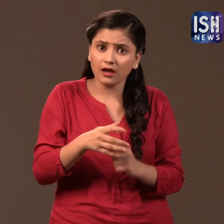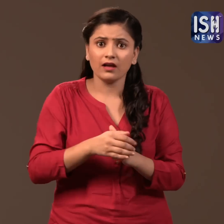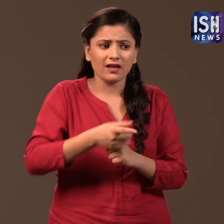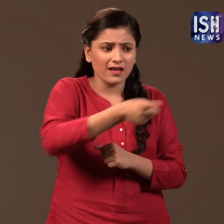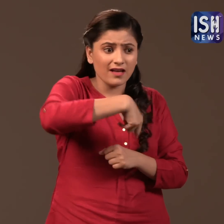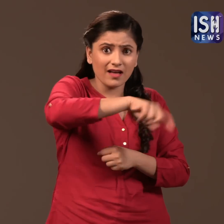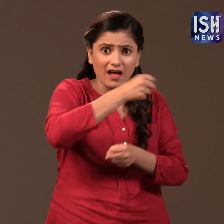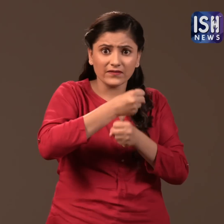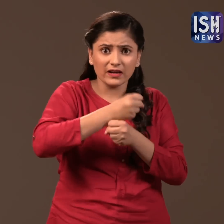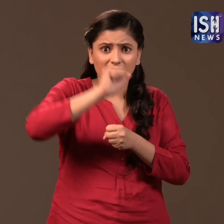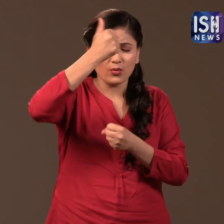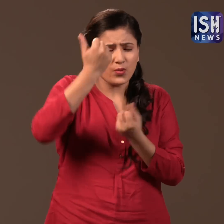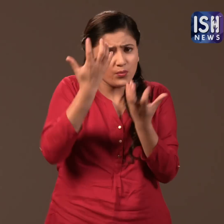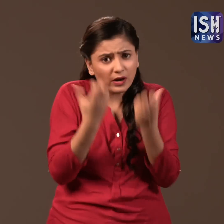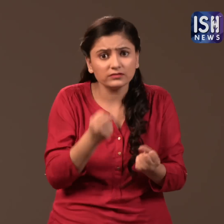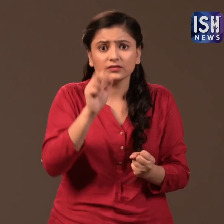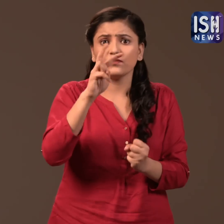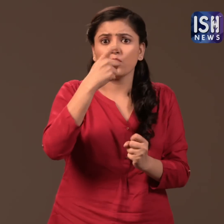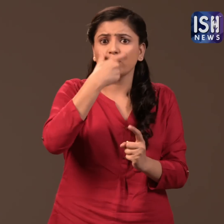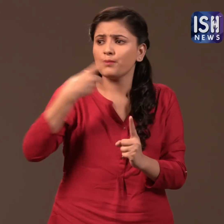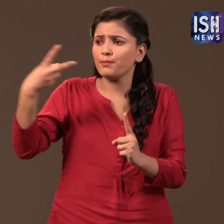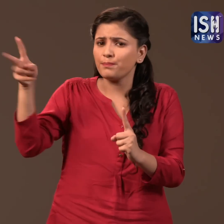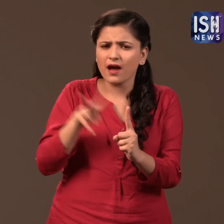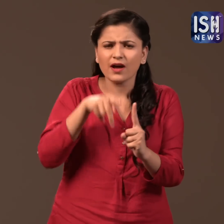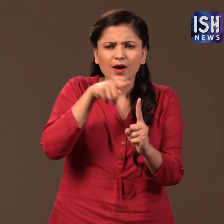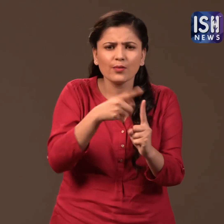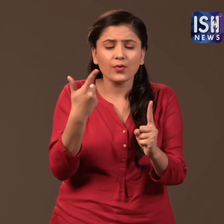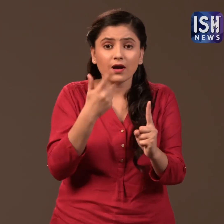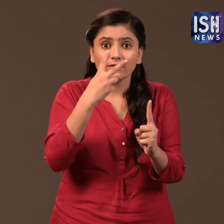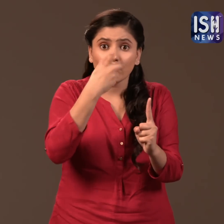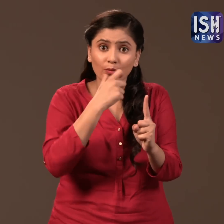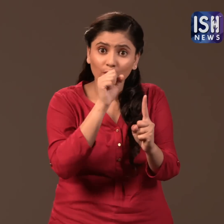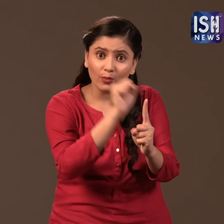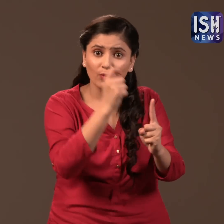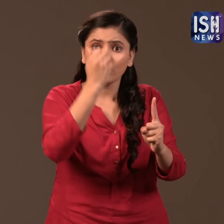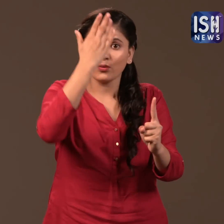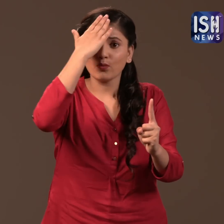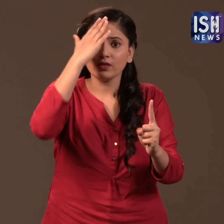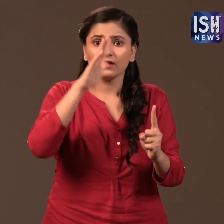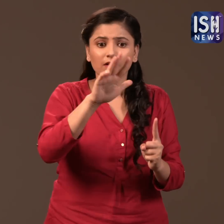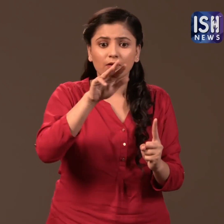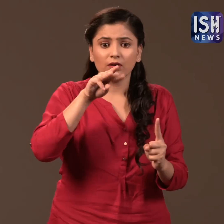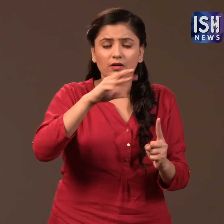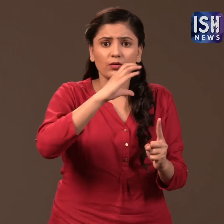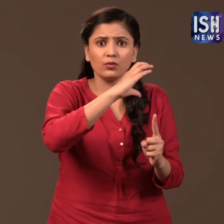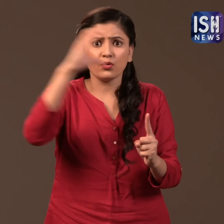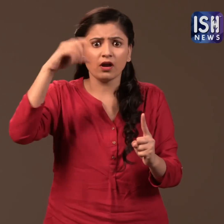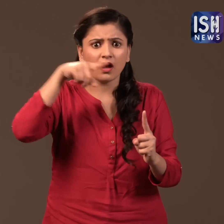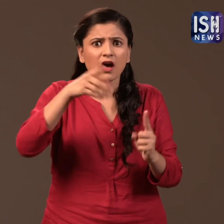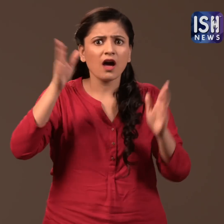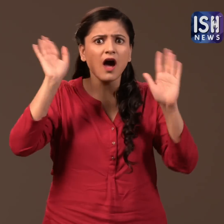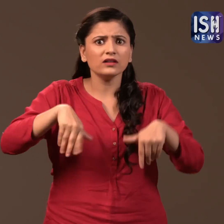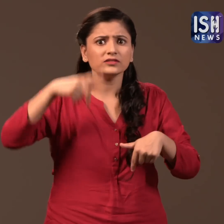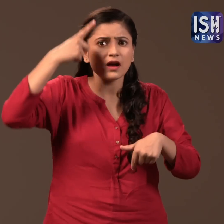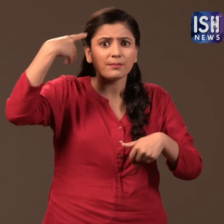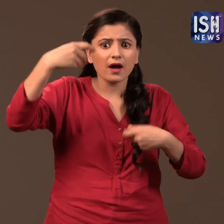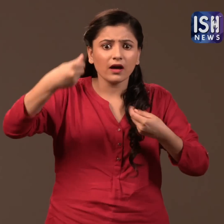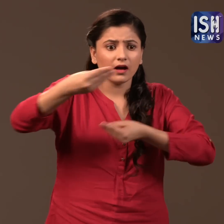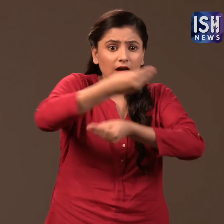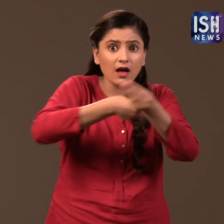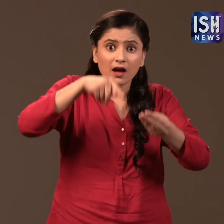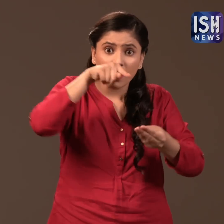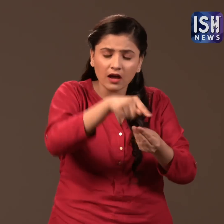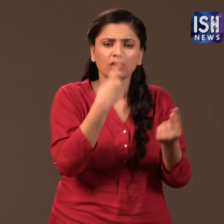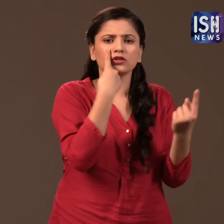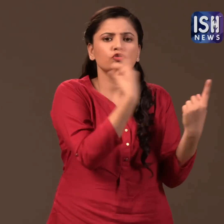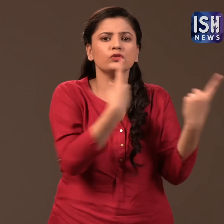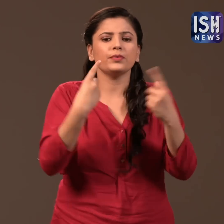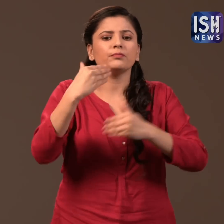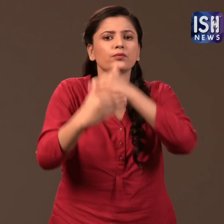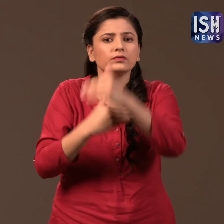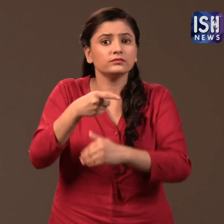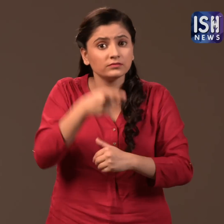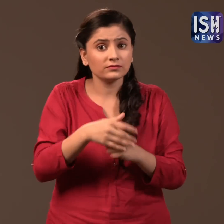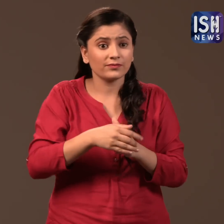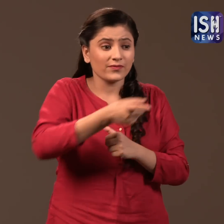The government wants Mallya to be brought back, so that they can complete his Rs 9,000 crore loan fraud investigation.